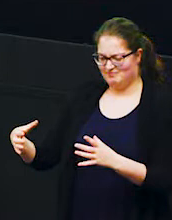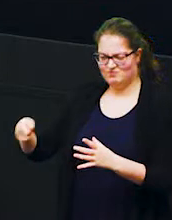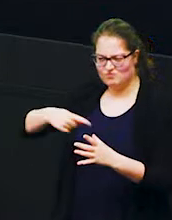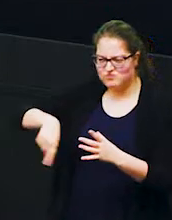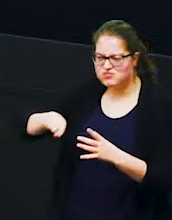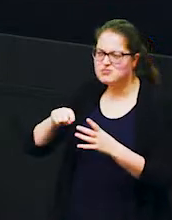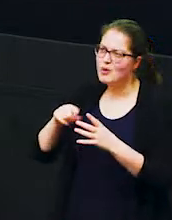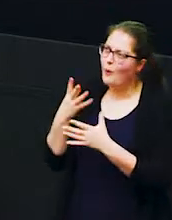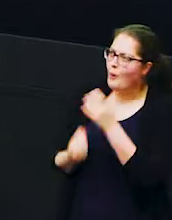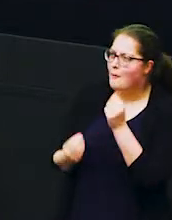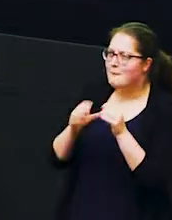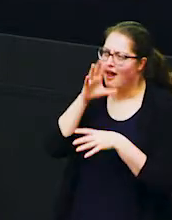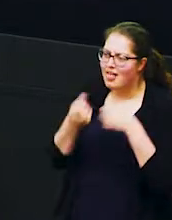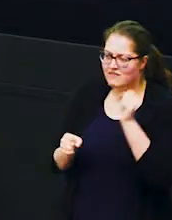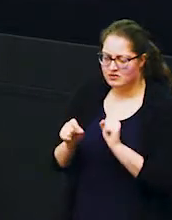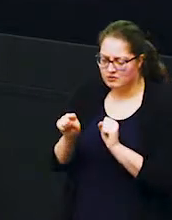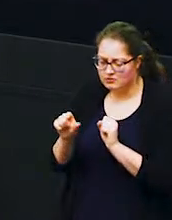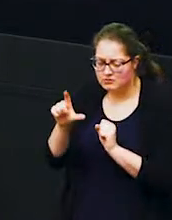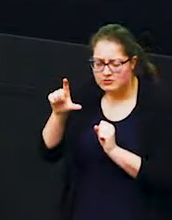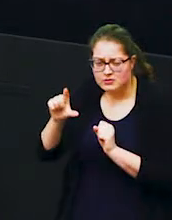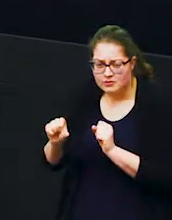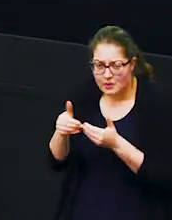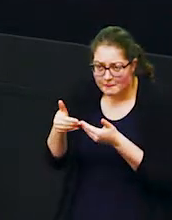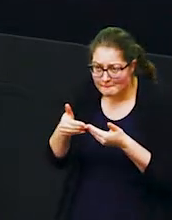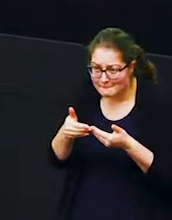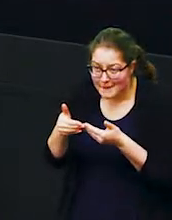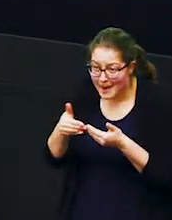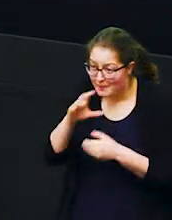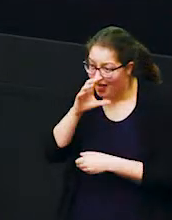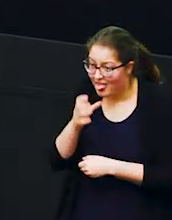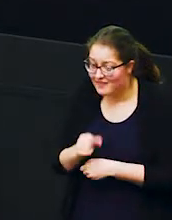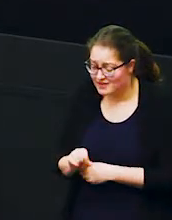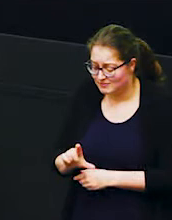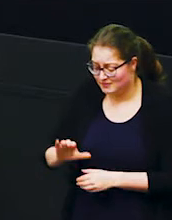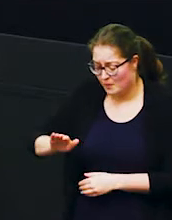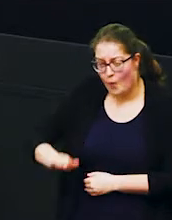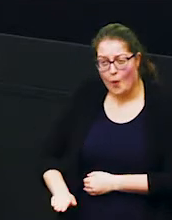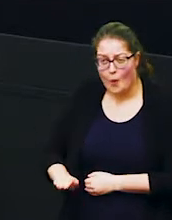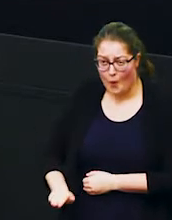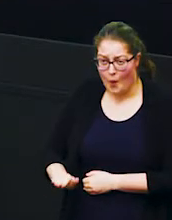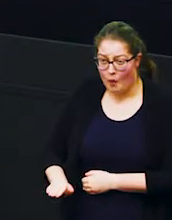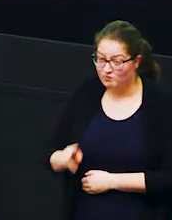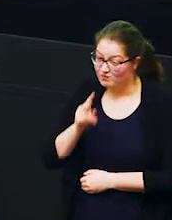in amongst this herd is a tiny baby elephant really little uh just two months old